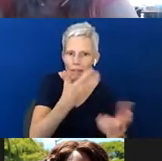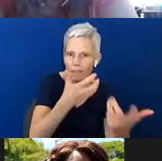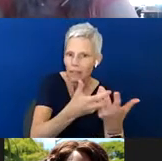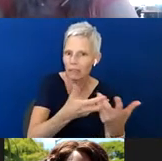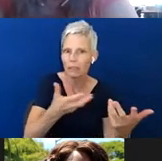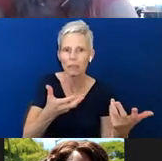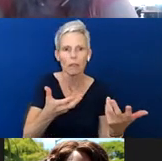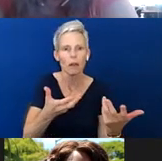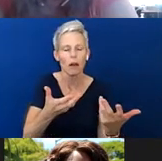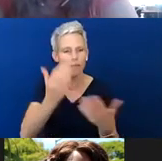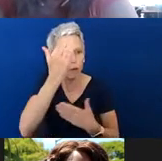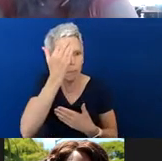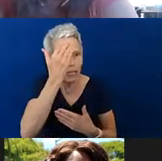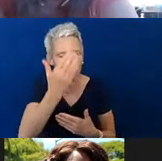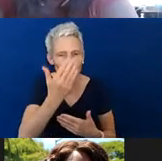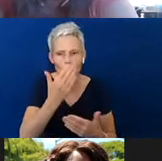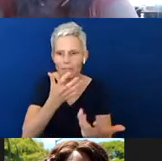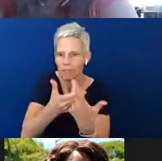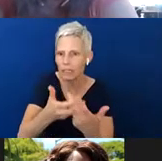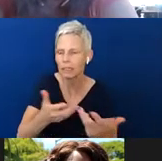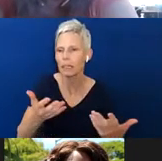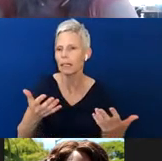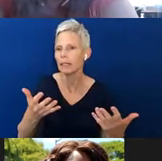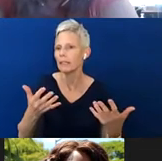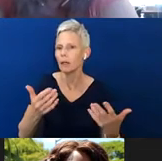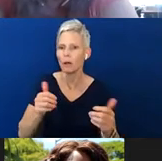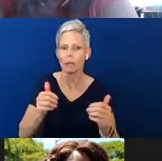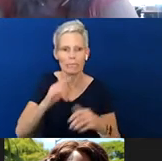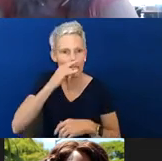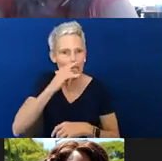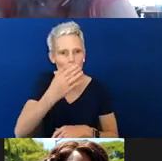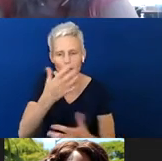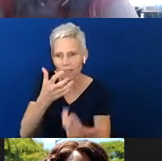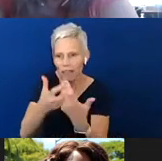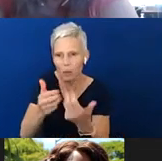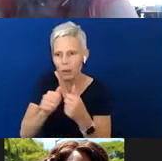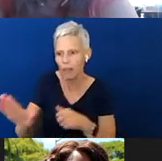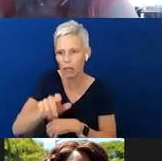Familiarly. I mean with our kids and our needs and stuff. So it's important that